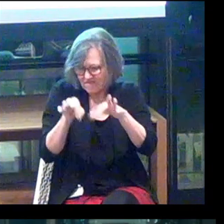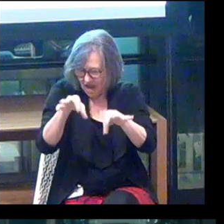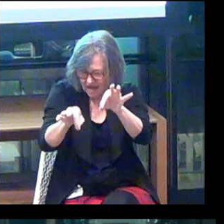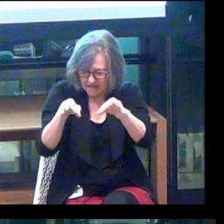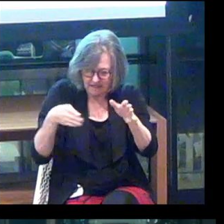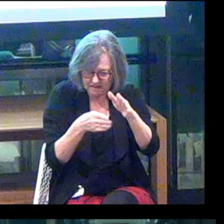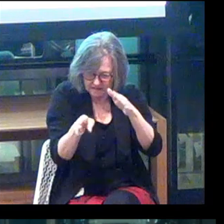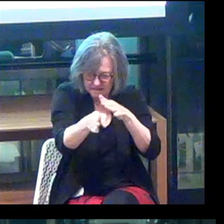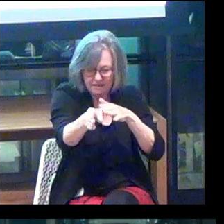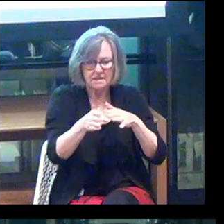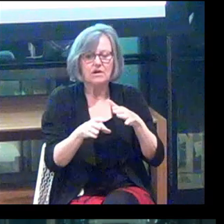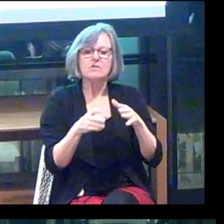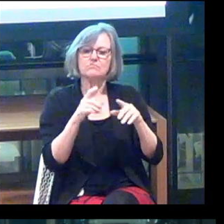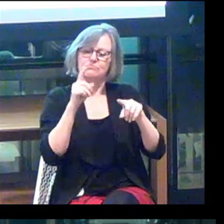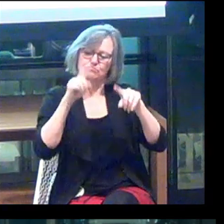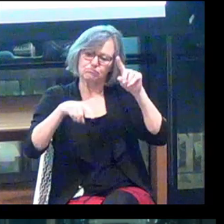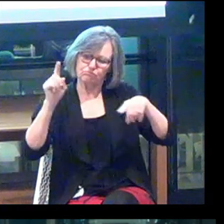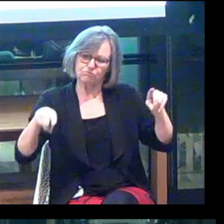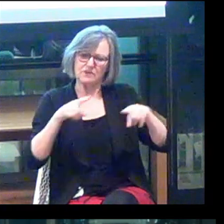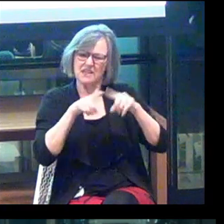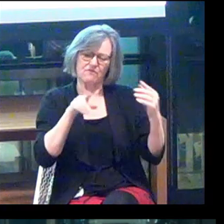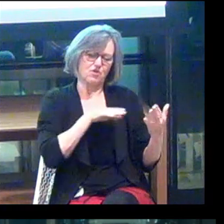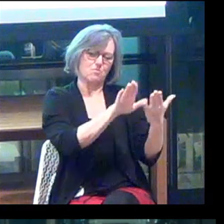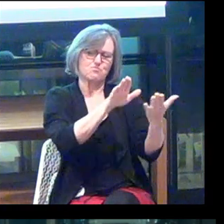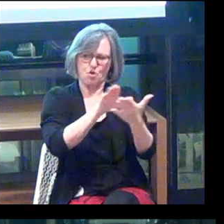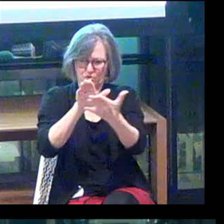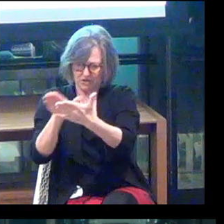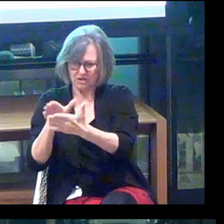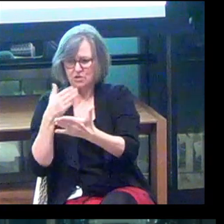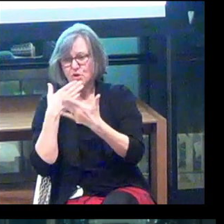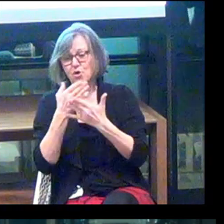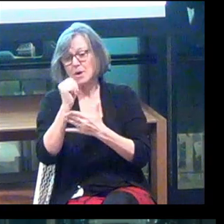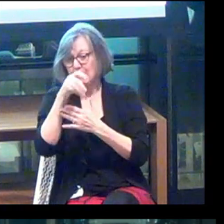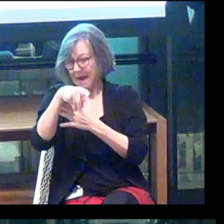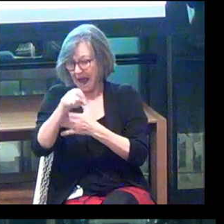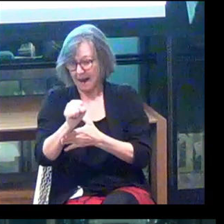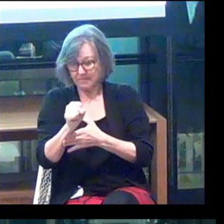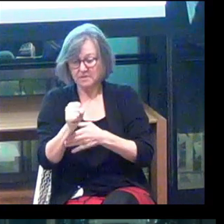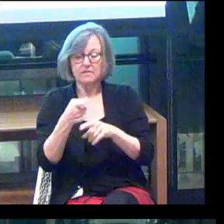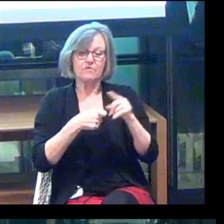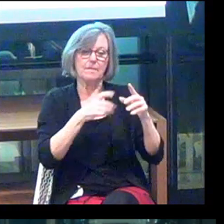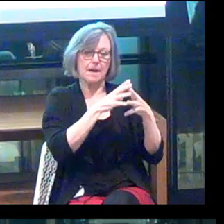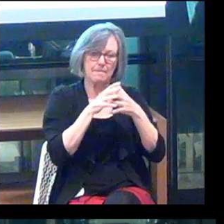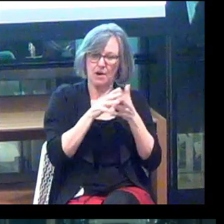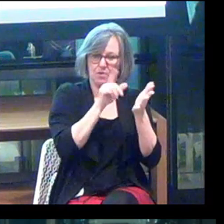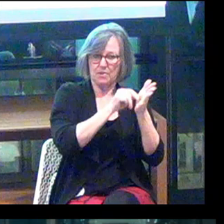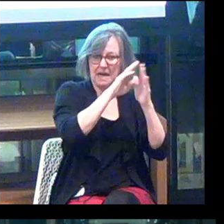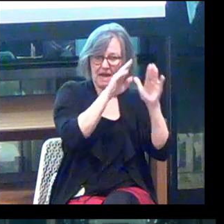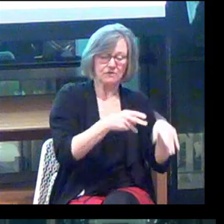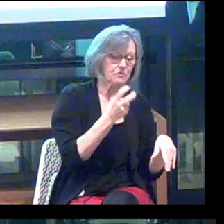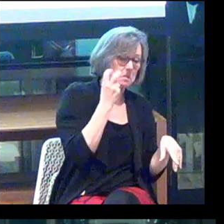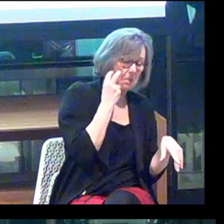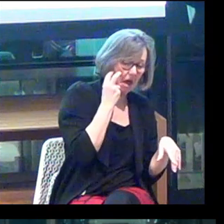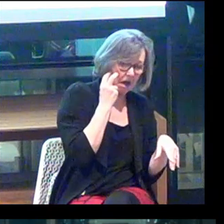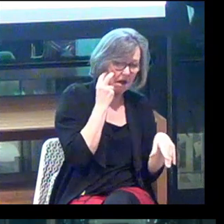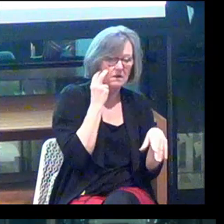And they're all taking a variety of different approaches. Good Maps, which spun out of the American Printing House for the Blind, they closed